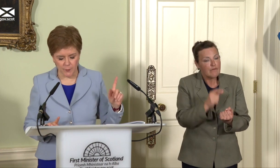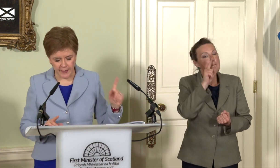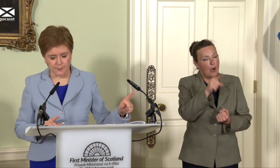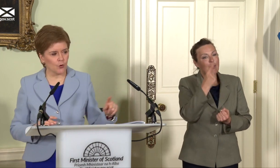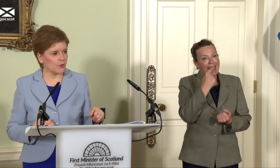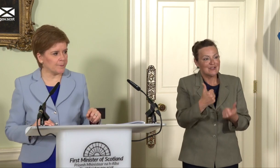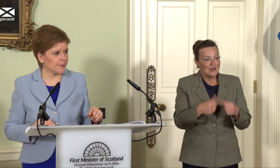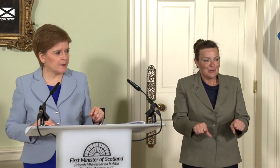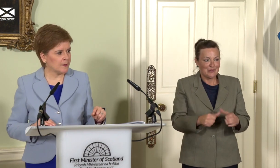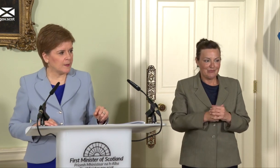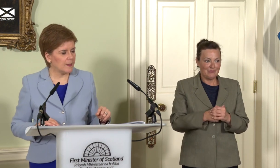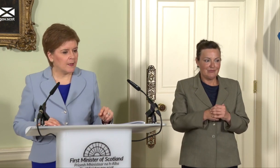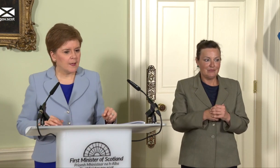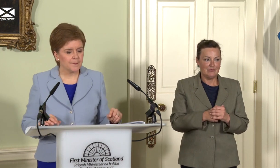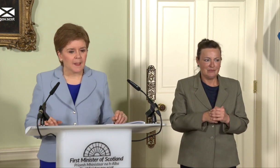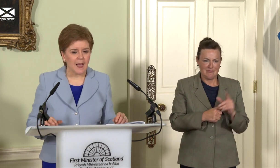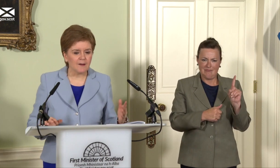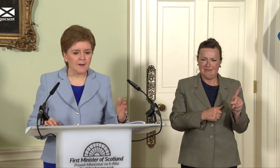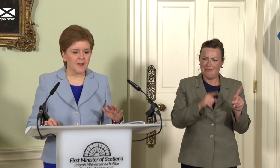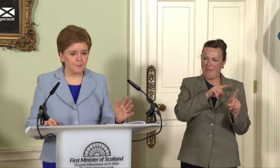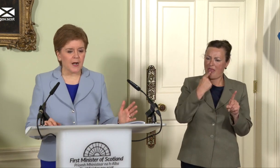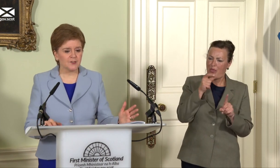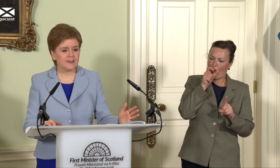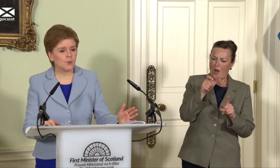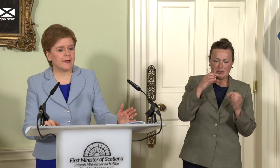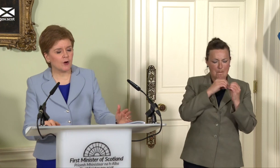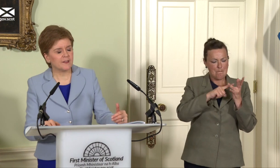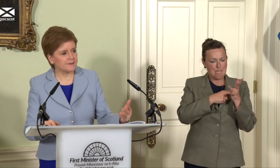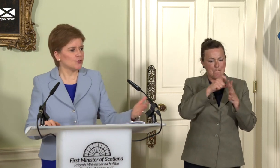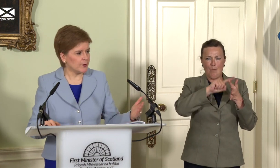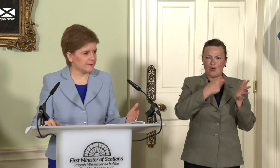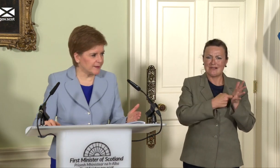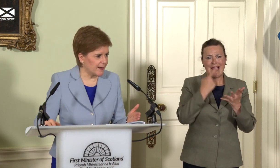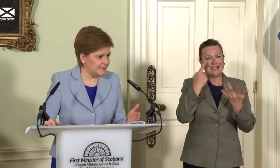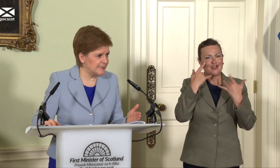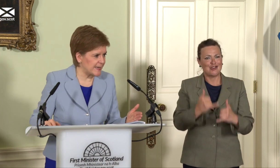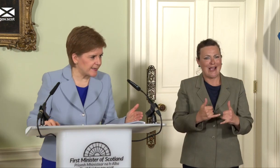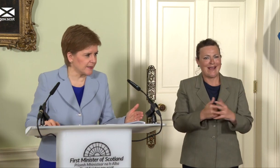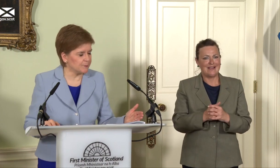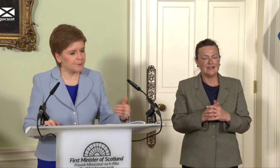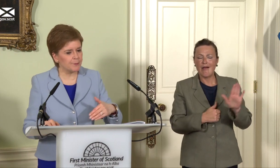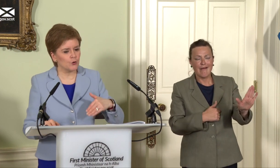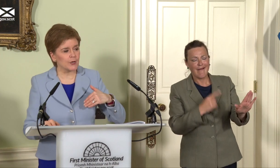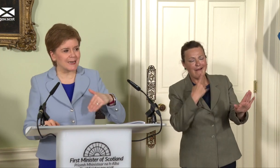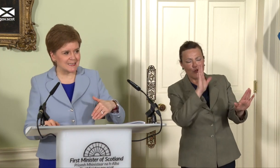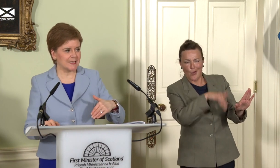You have shied away from the word ‘border’ and the word ‘checks’. I’ve perhaps shied away of giving you an easy headline, but people who are listening,